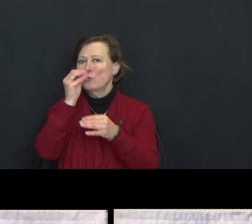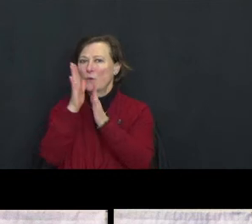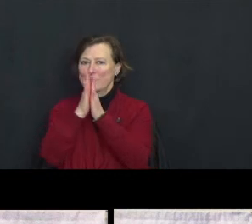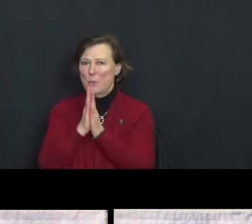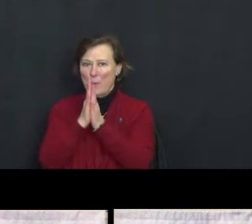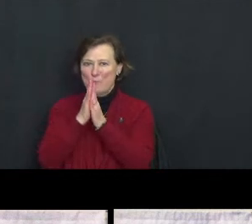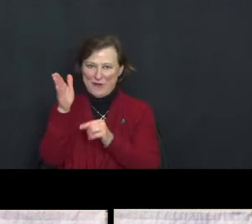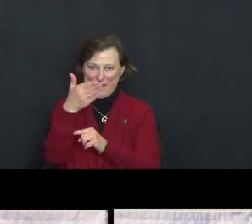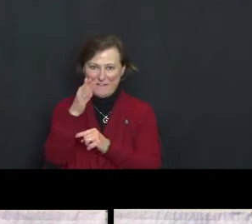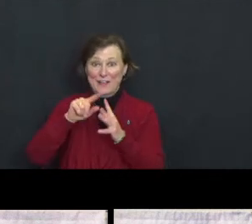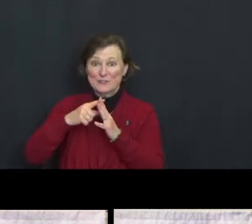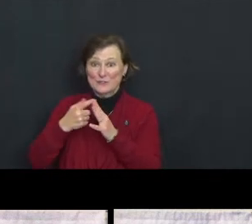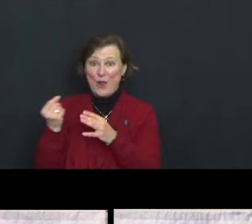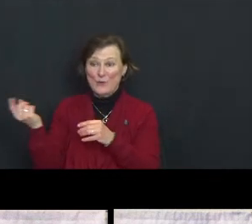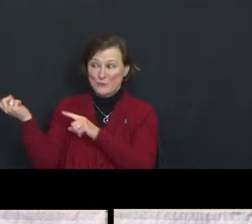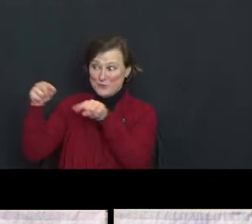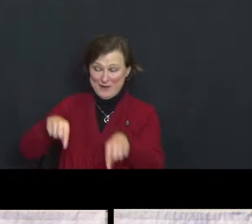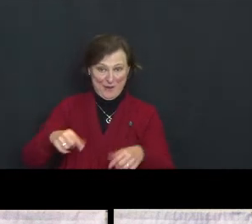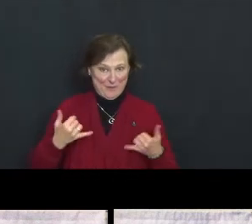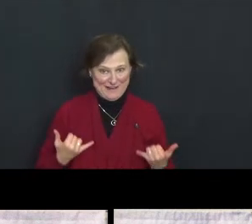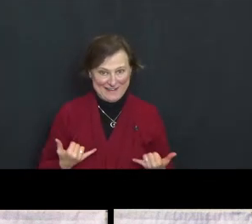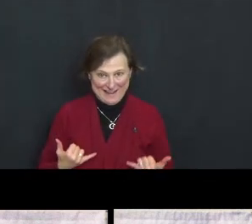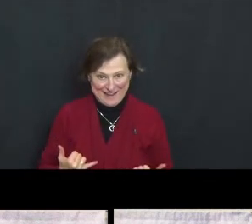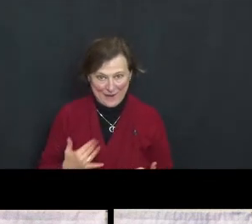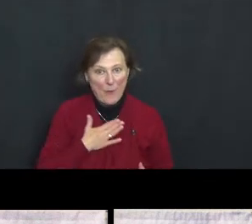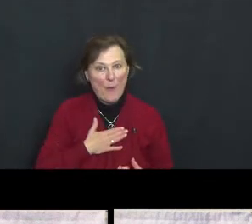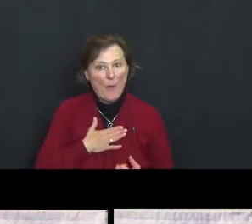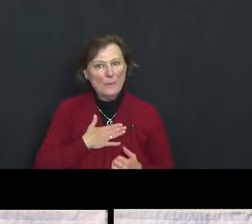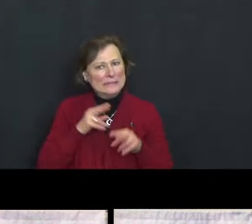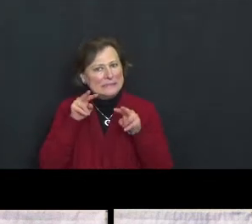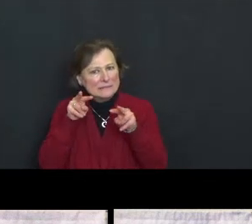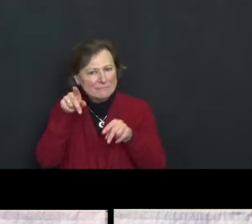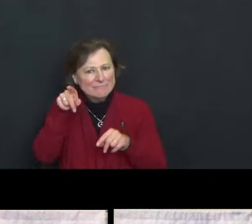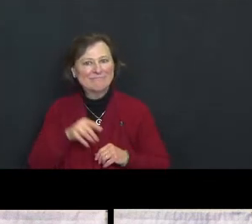They're starting to come in now so please do check that out.